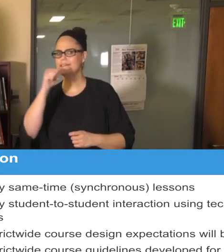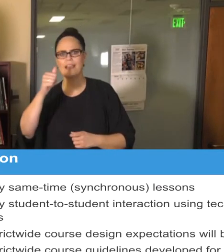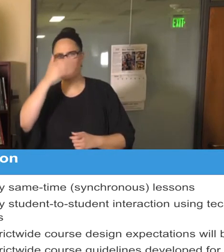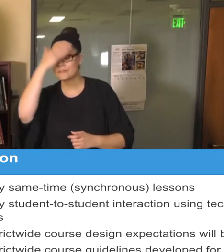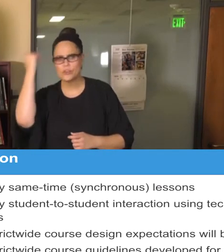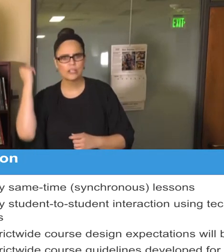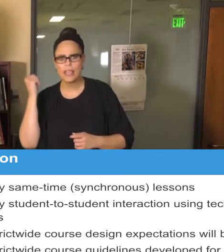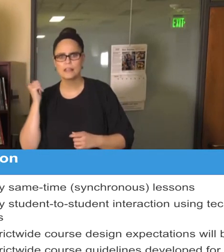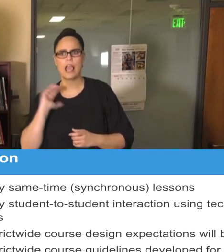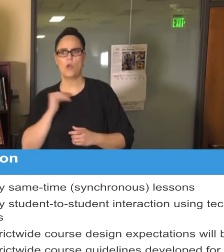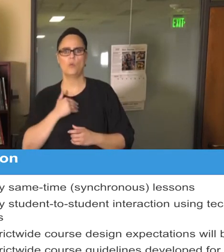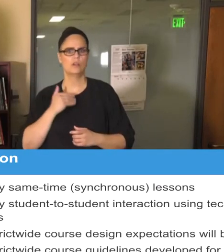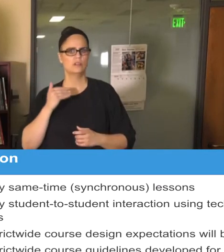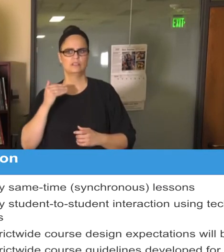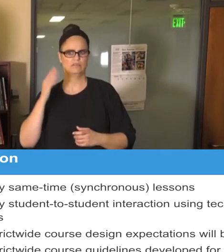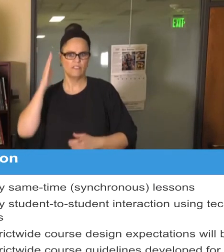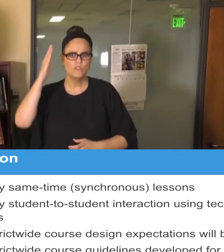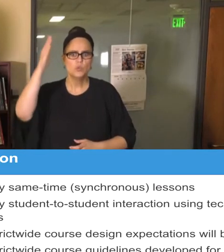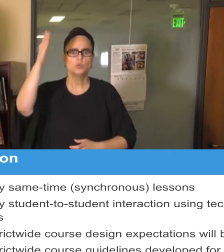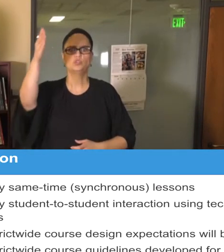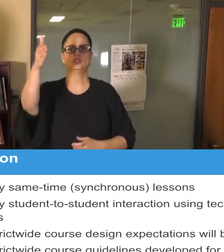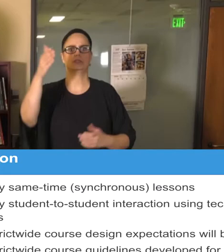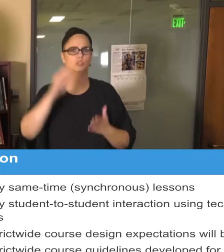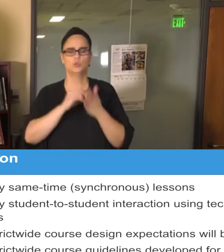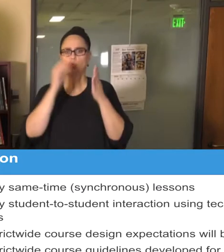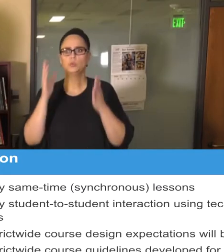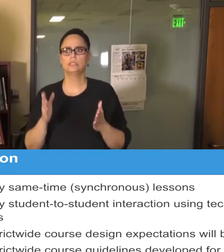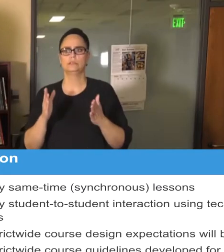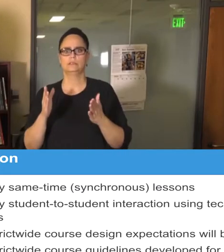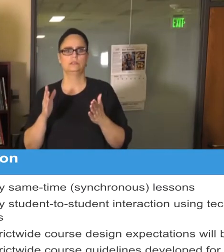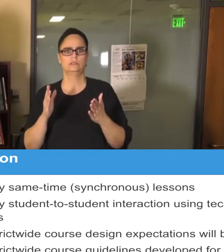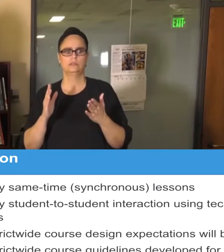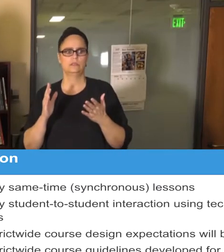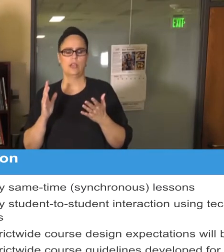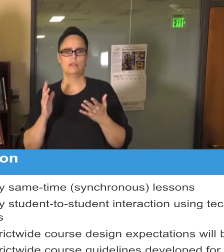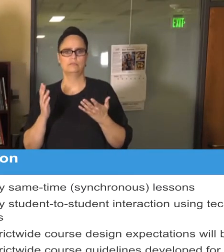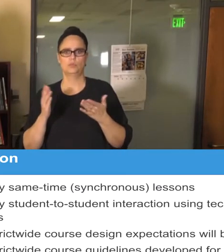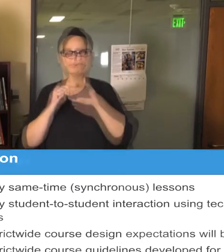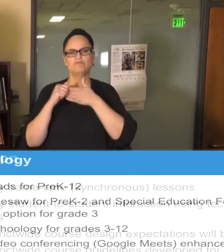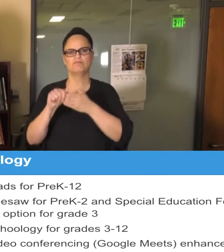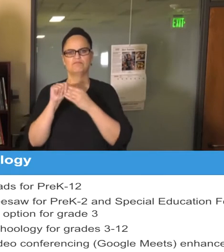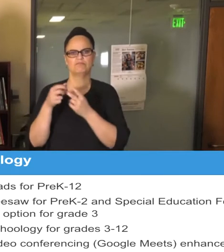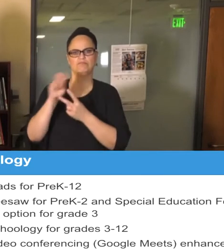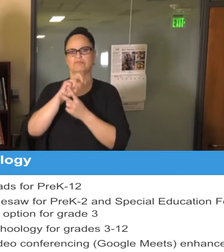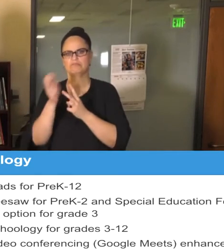outcomes and the experiences for our students to improve. In Saint Paul Public Schools every day